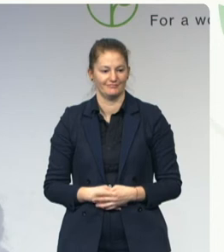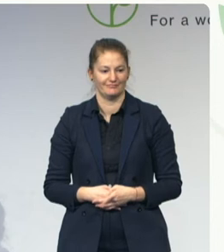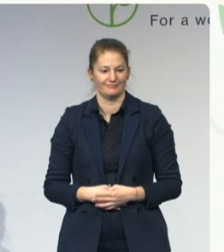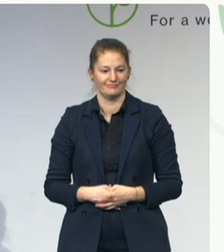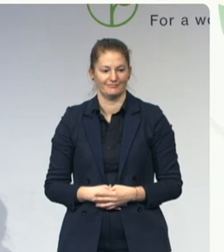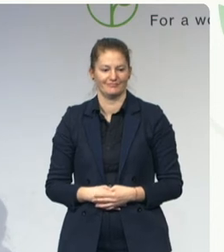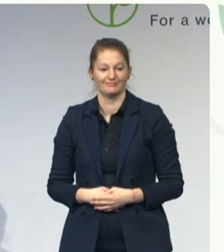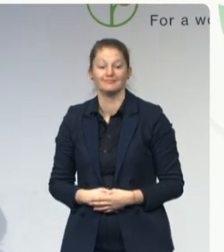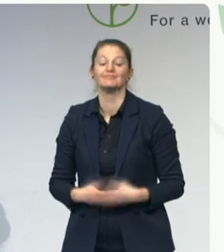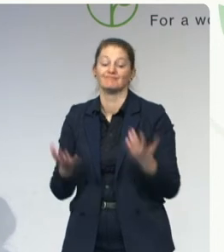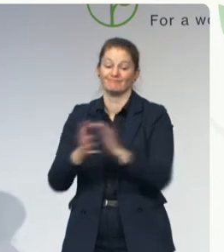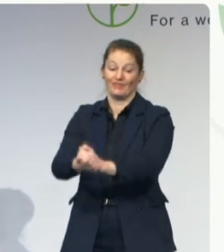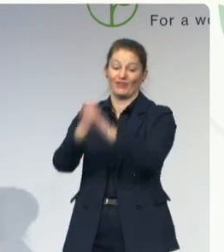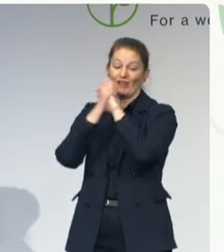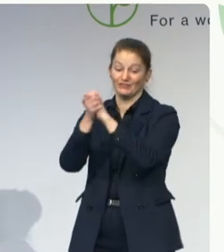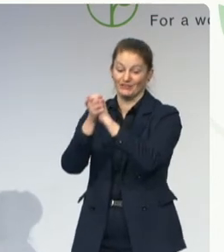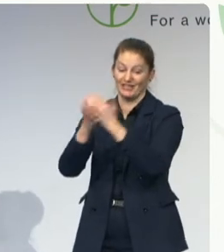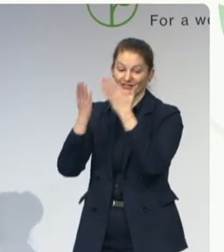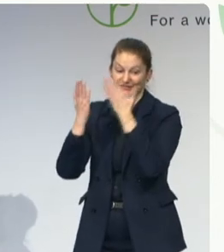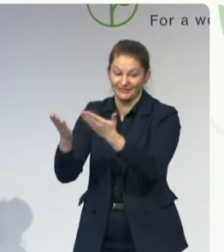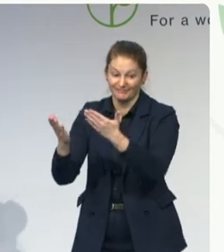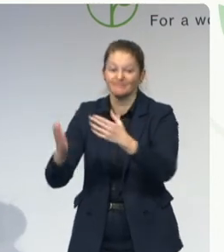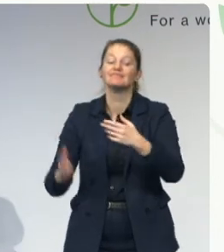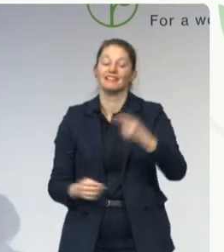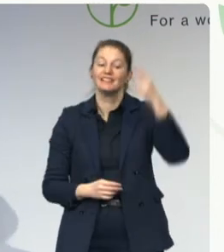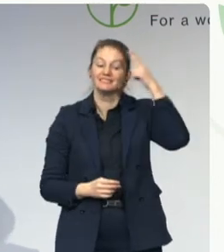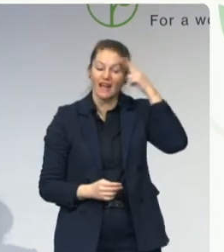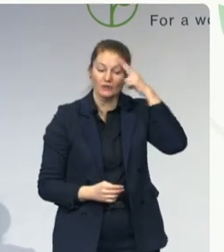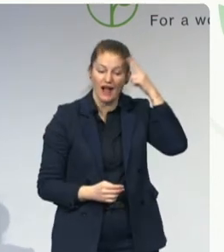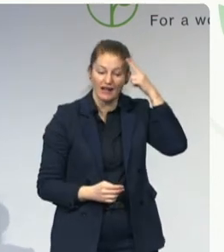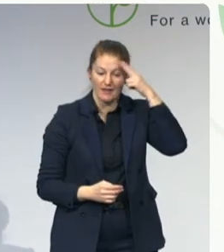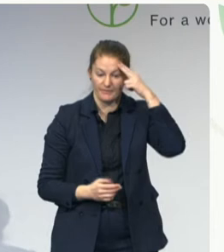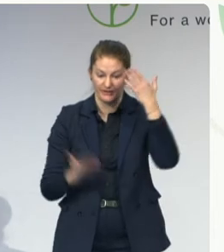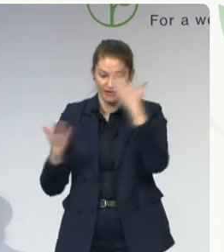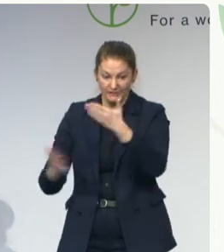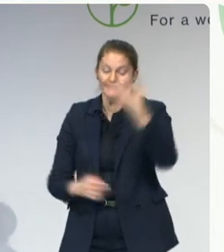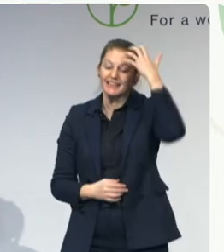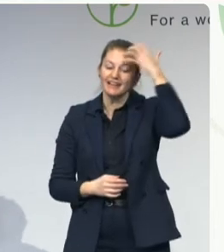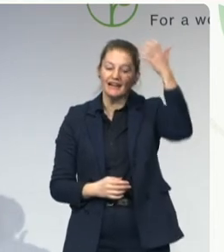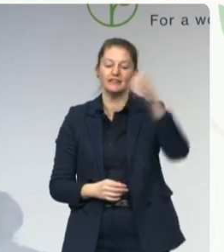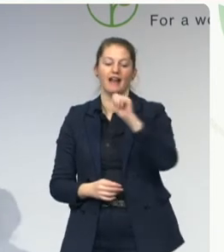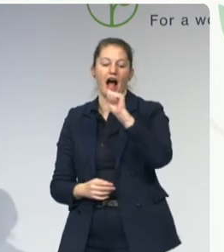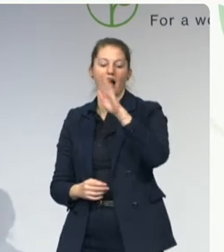Congratulations to the King Abdul Aziz University of Saudi Arabia. The university launched a project to make its